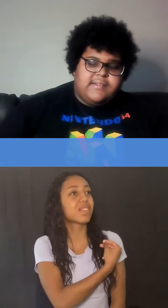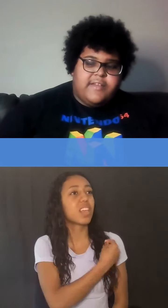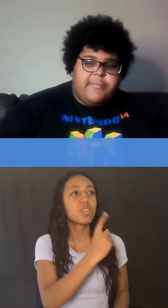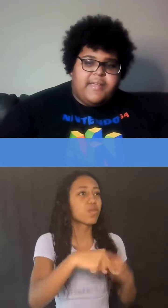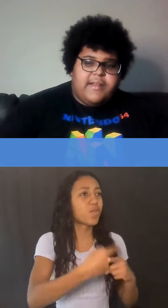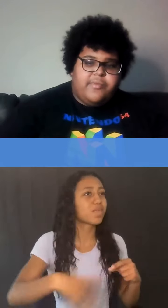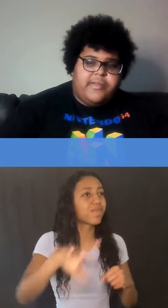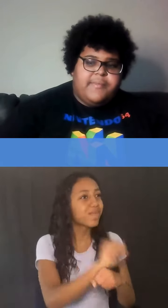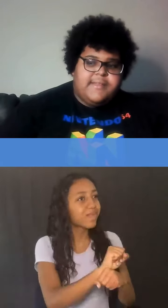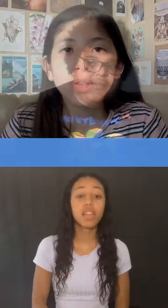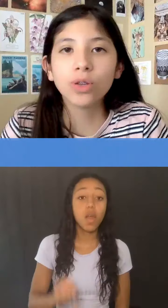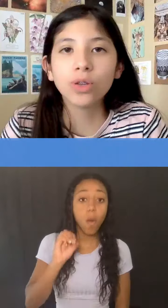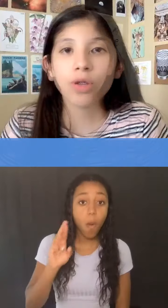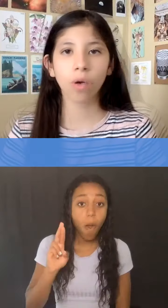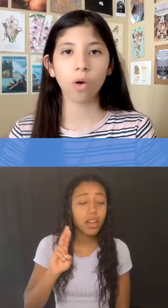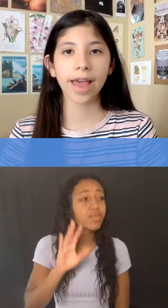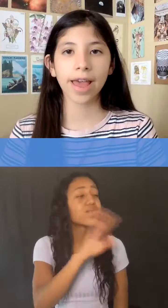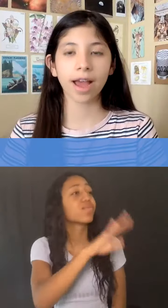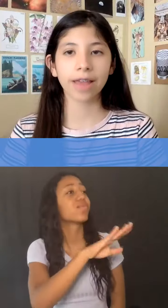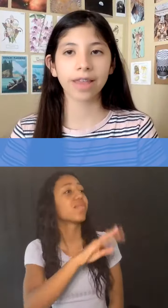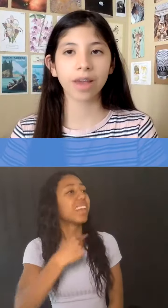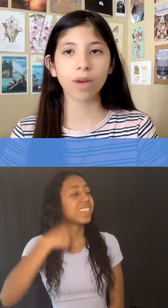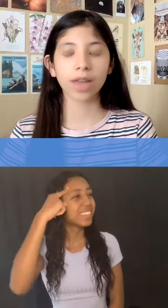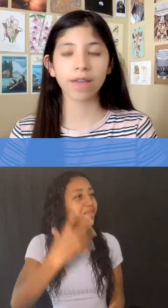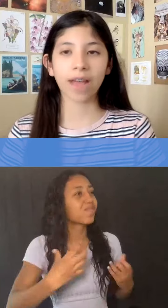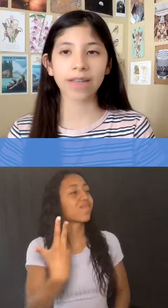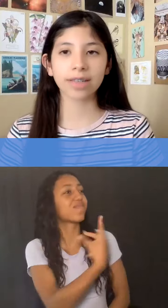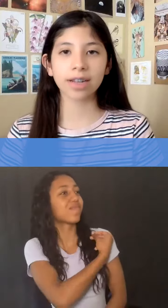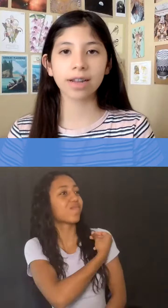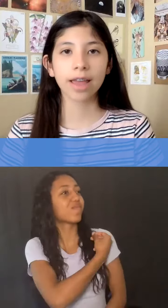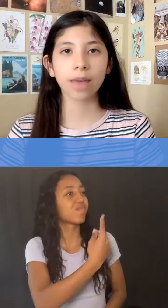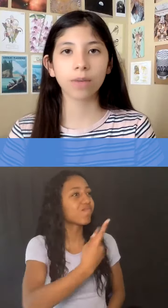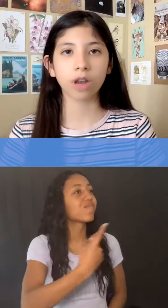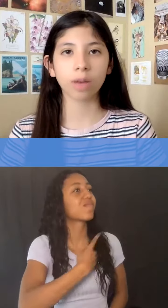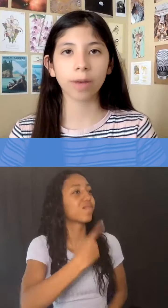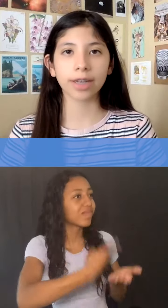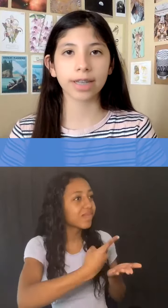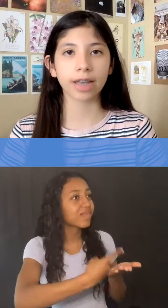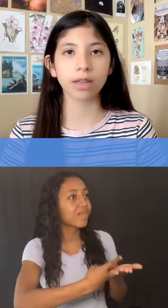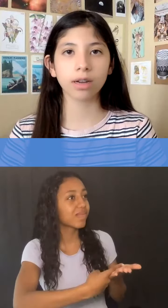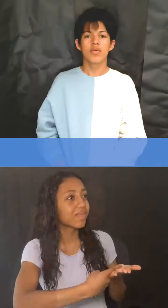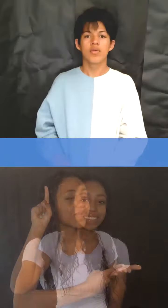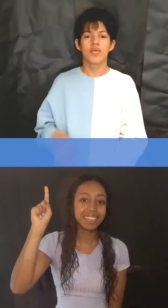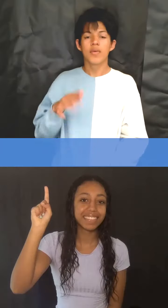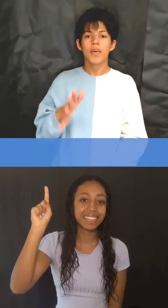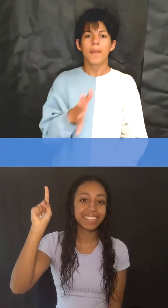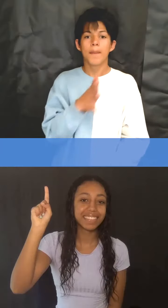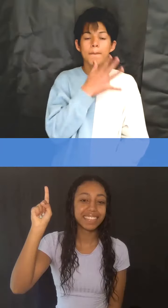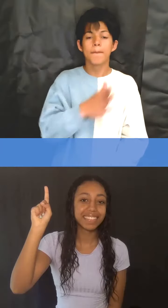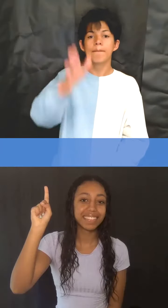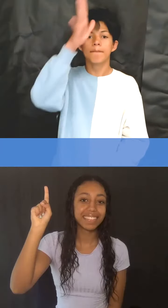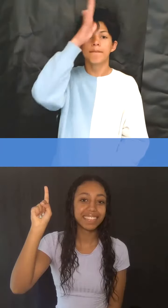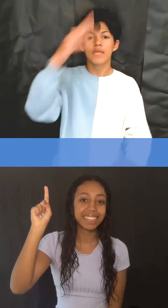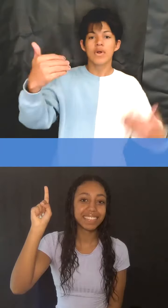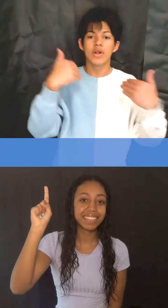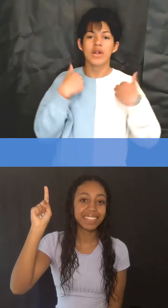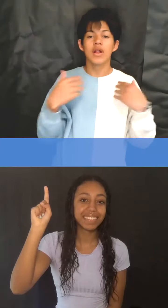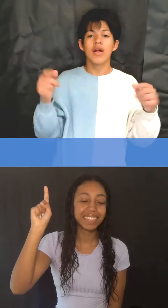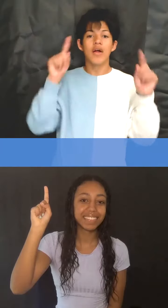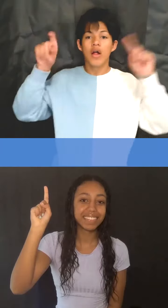can we make an appointment?” Or, “Hey! I think I want to get vaccinated, can we talk about it together?” If your parents have questions,